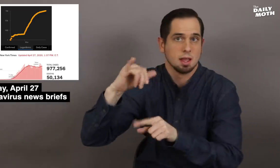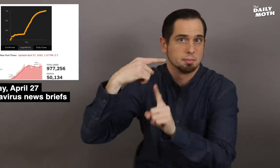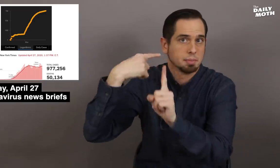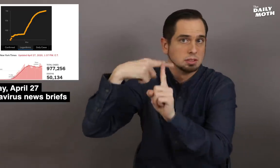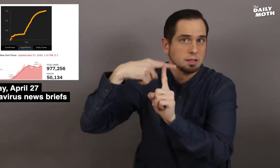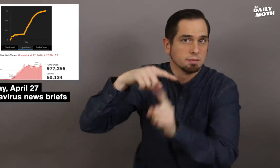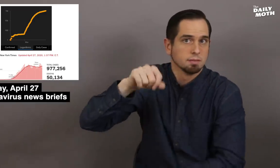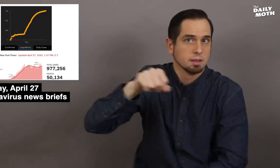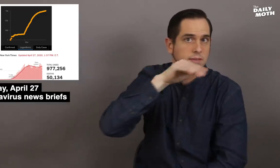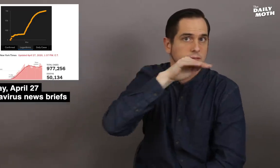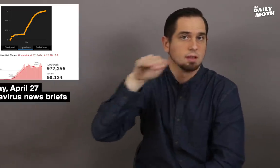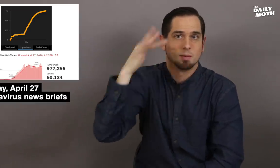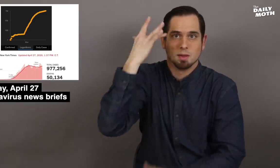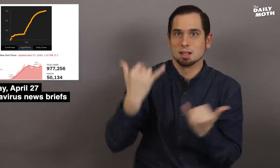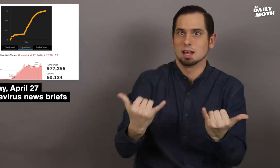It is positive to see that the curve is flattening